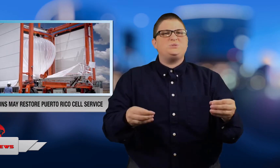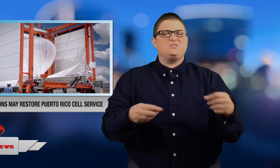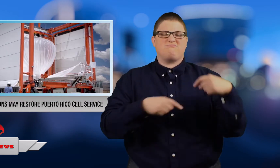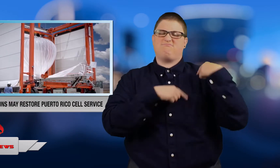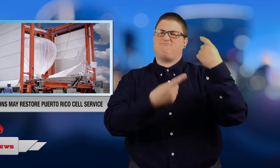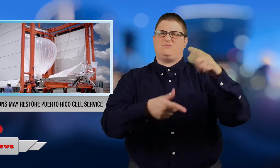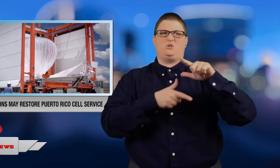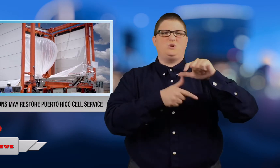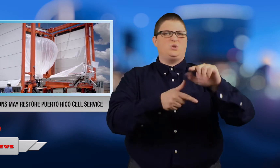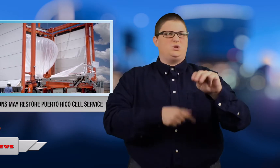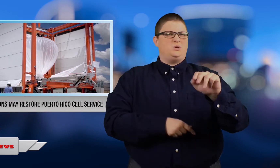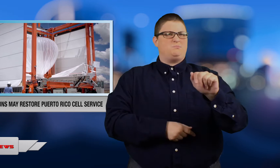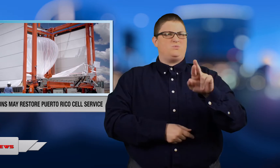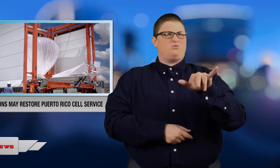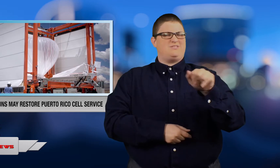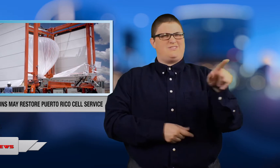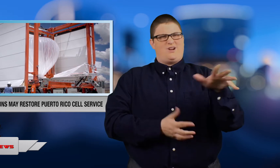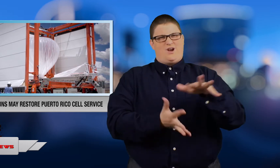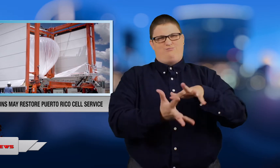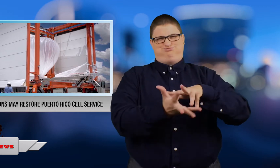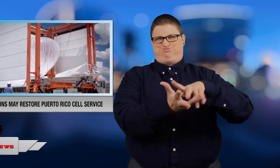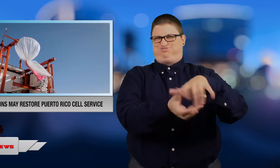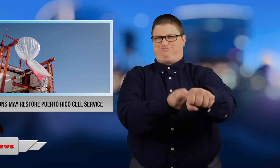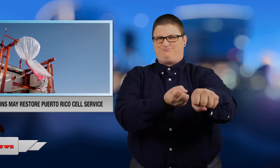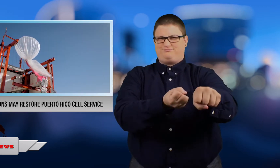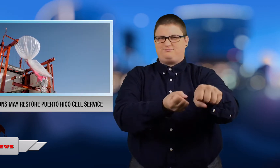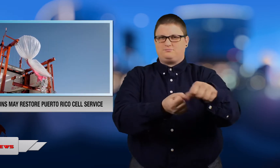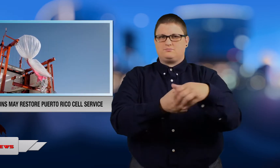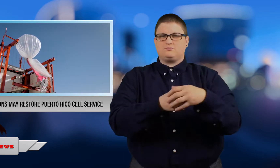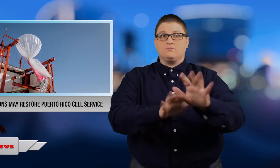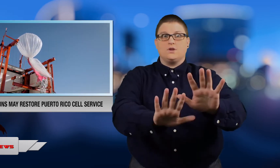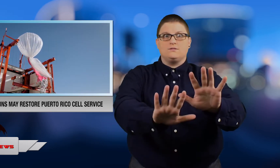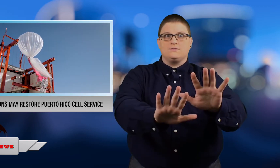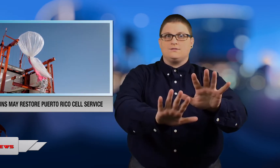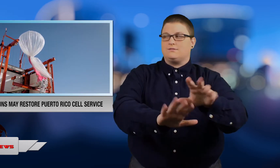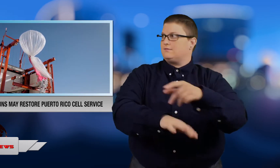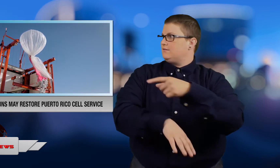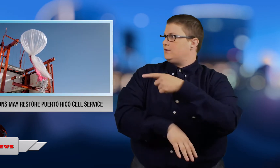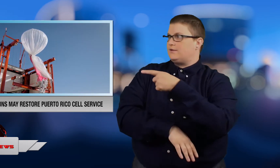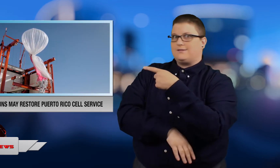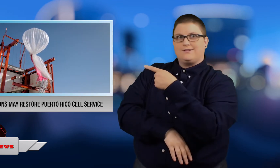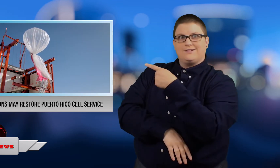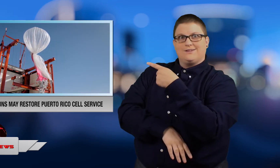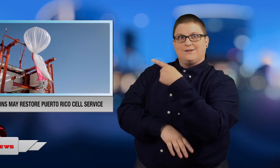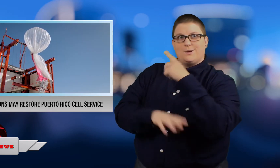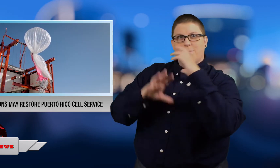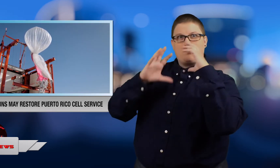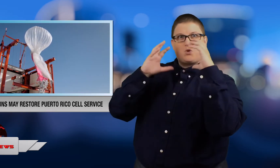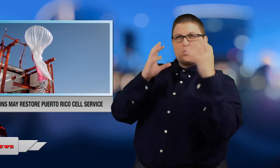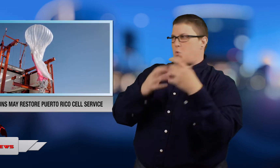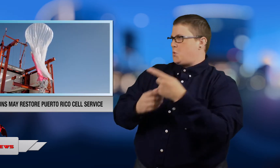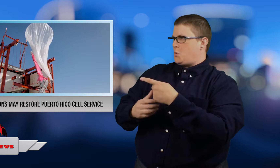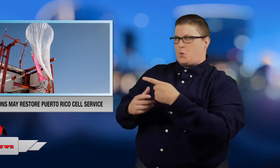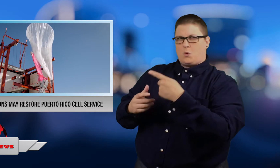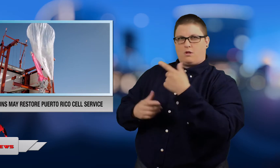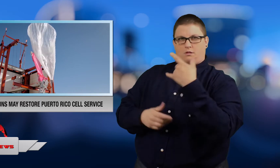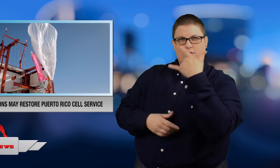after Hurricane Maria devastated the island. But giant balloons like this